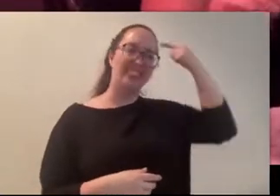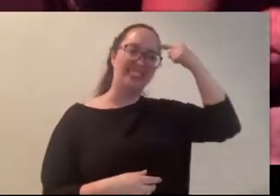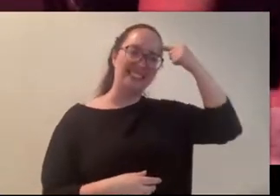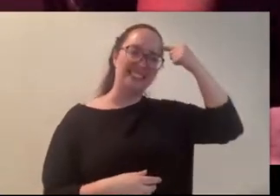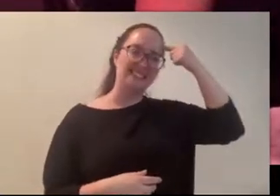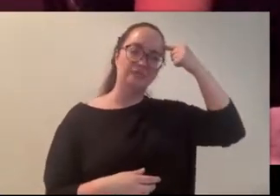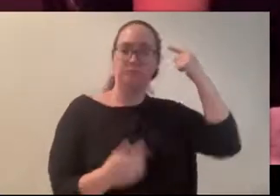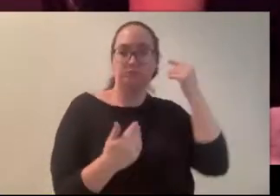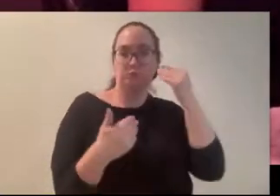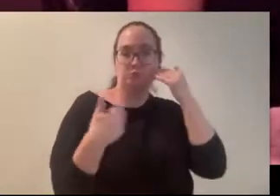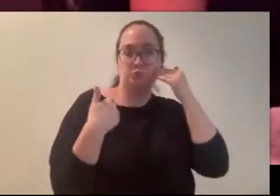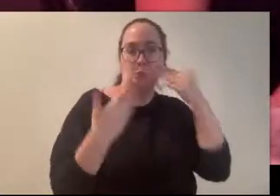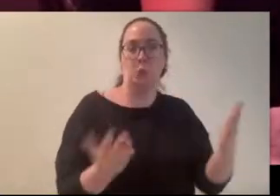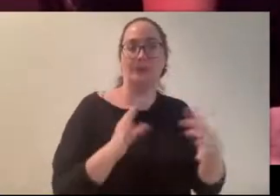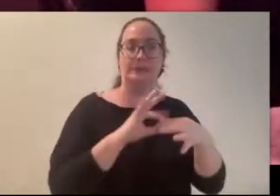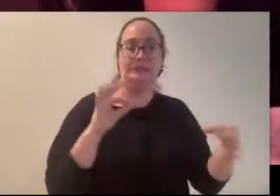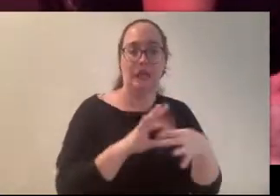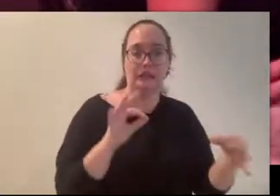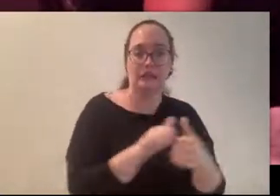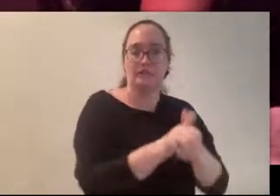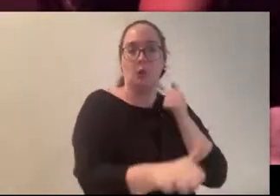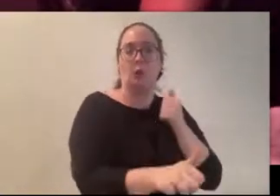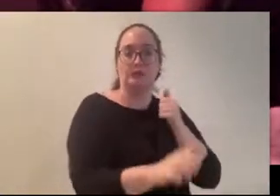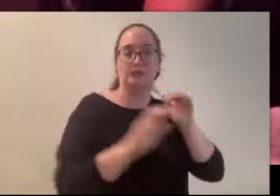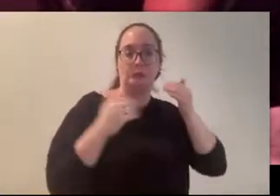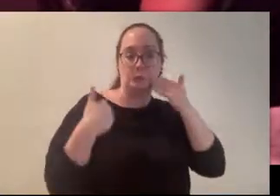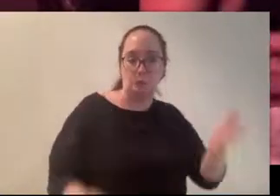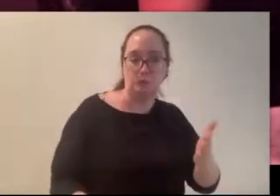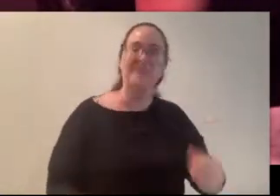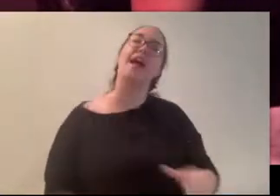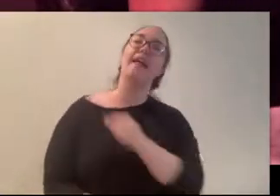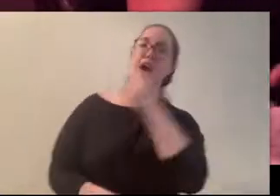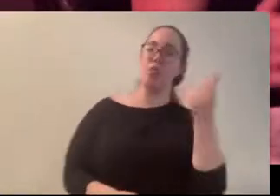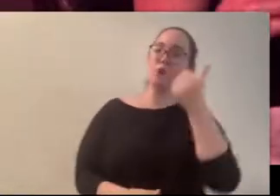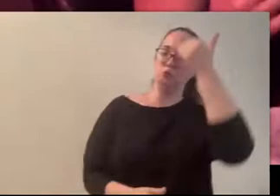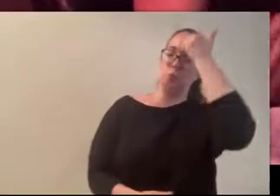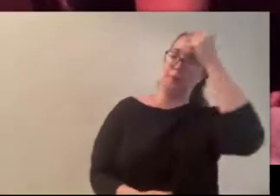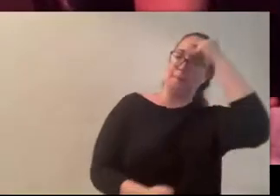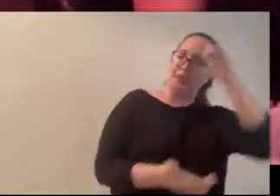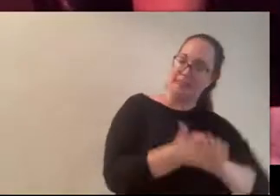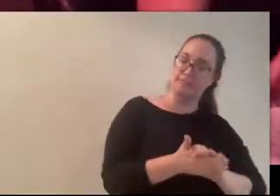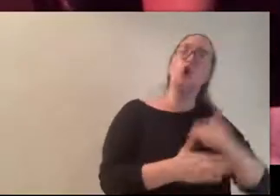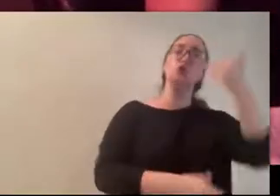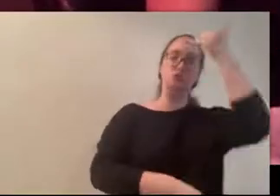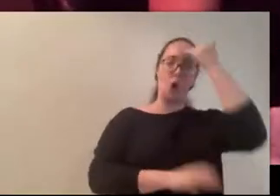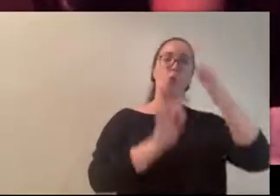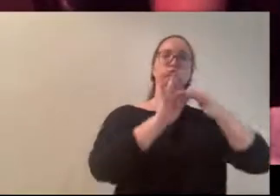away from her whereas the other ones that already know she exists and believe in her, they would be